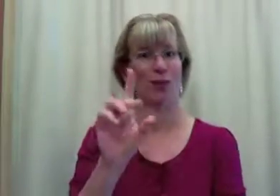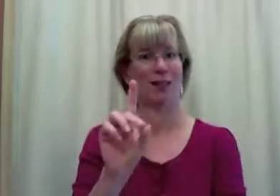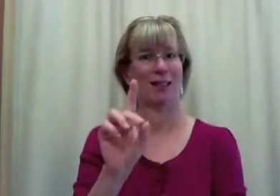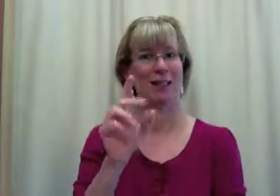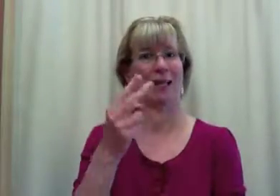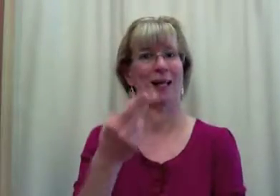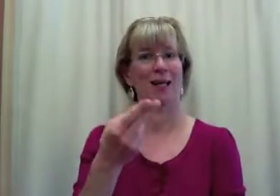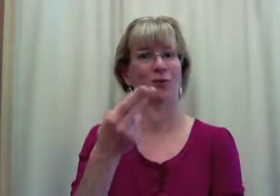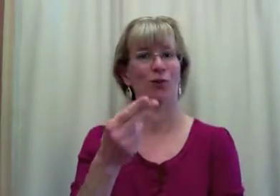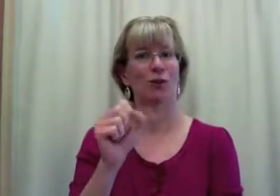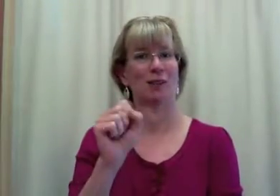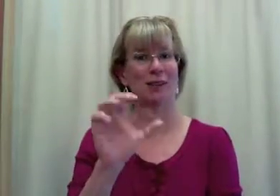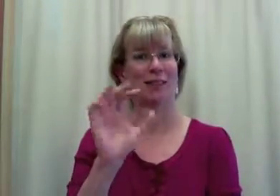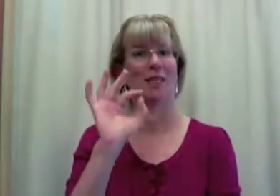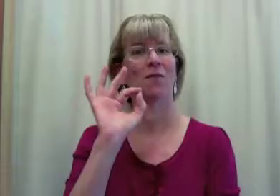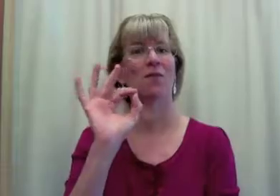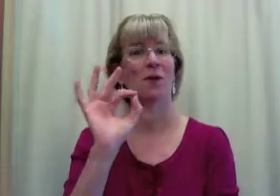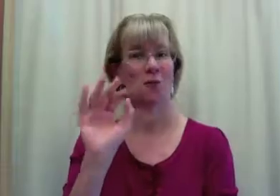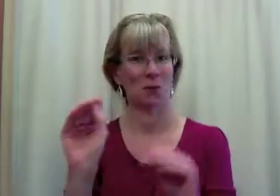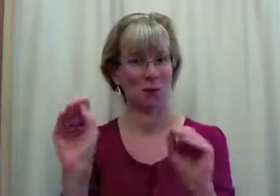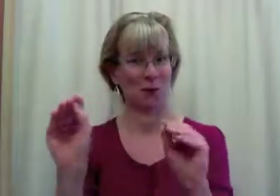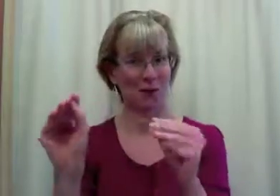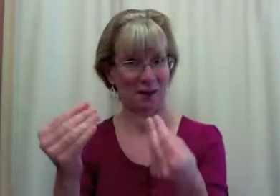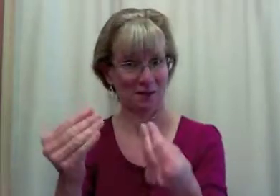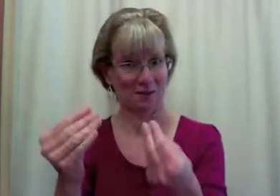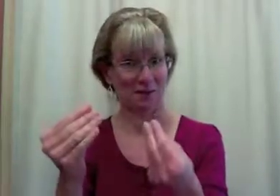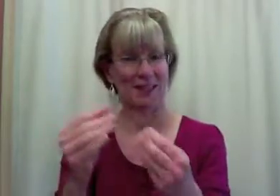at the Fresno DHHSC Office.